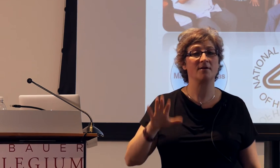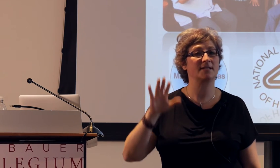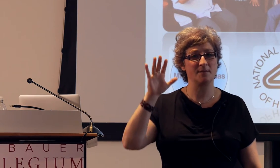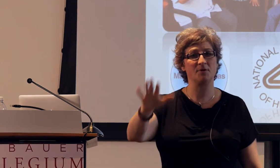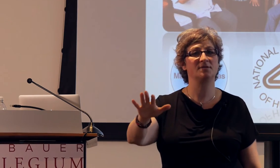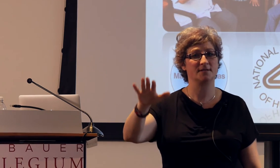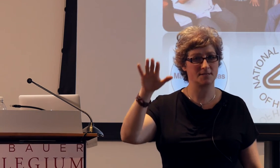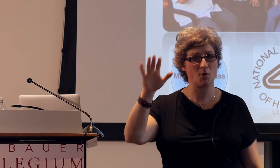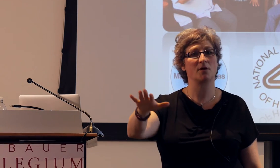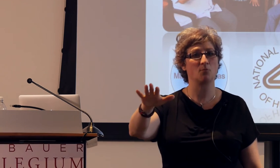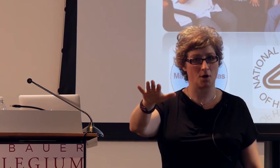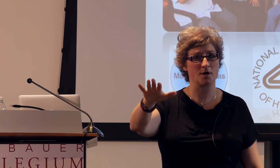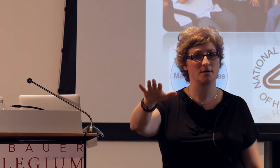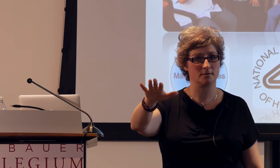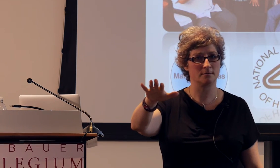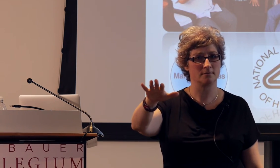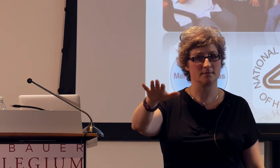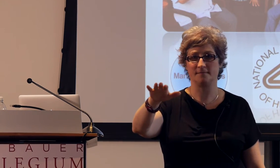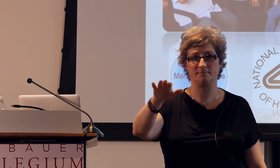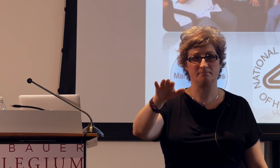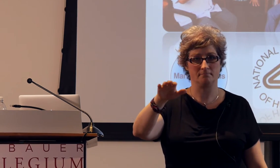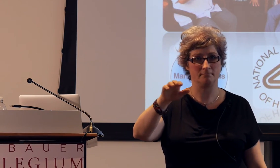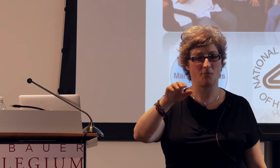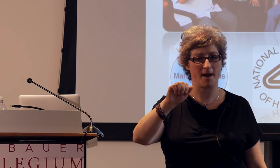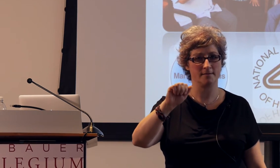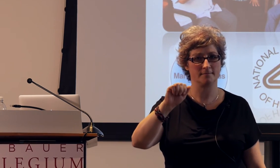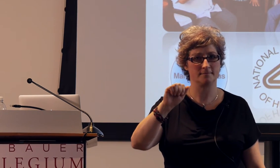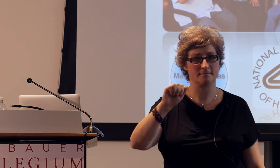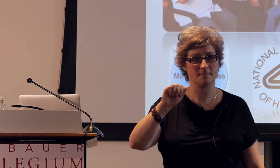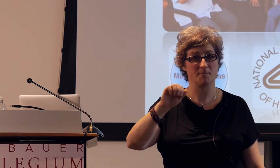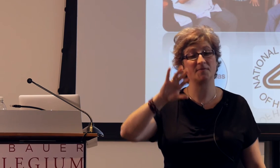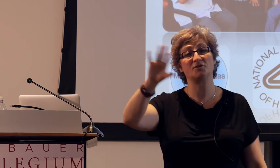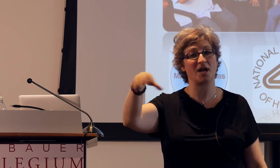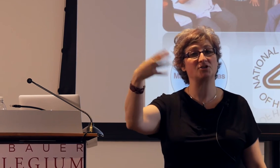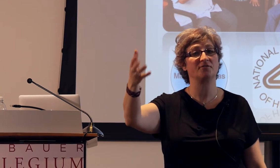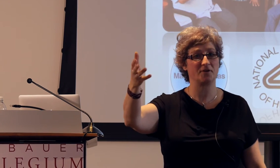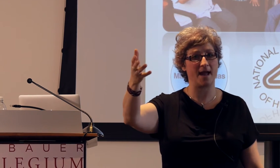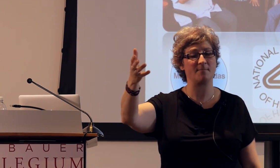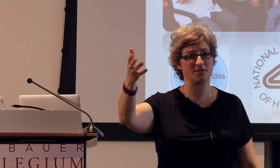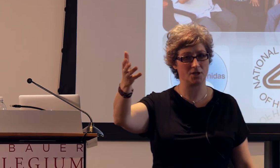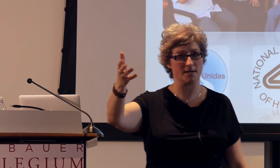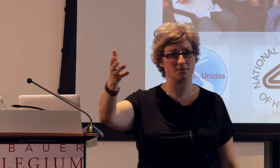So the parents keep using the spoken words. [Woman] They keep using all that. But the gesture for cat might change,